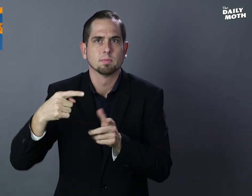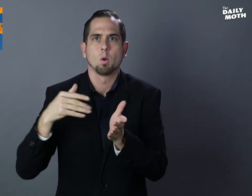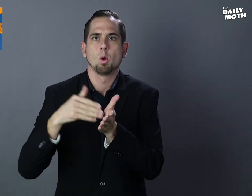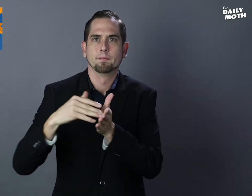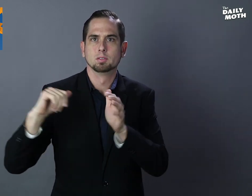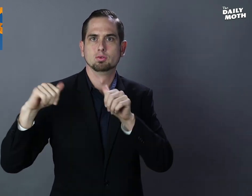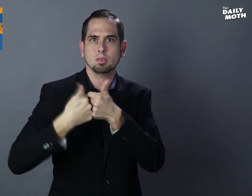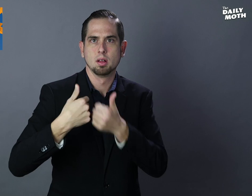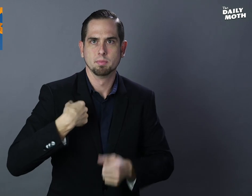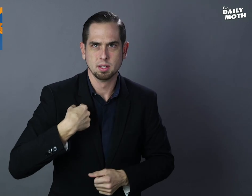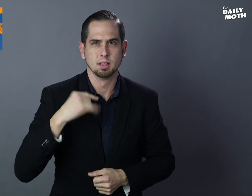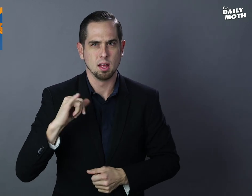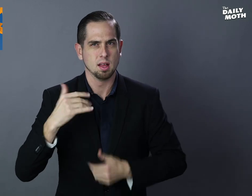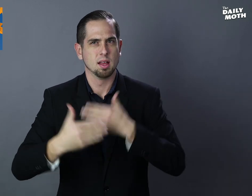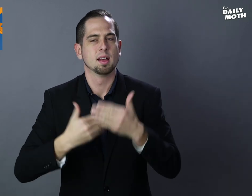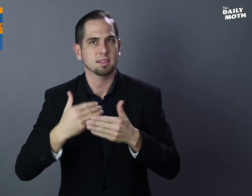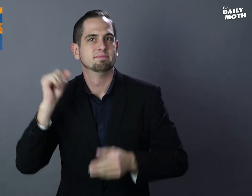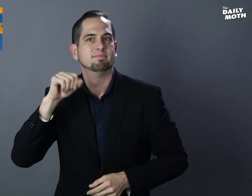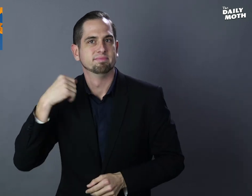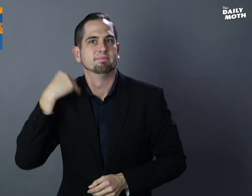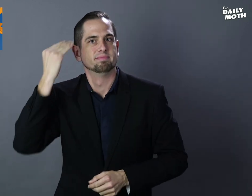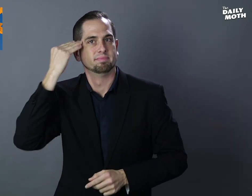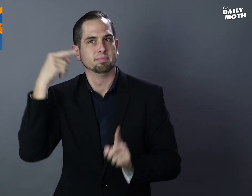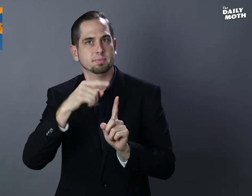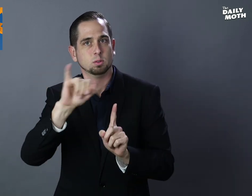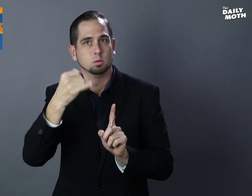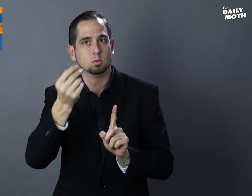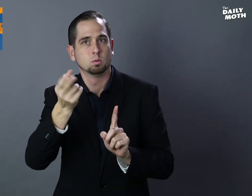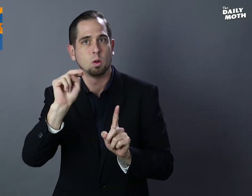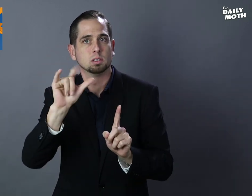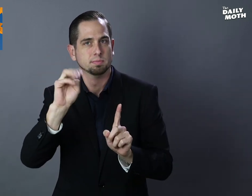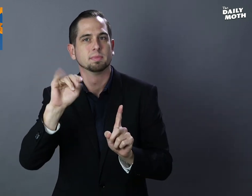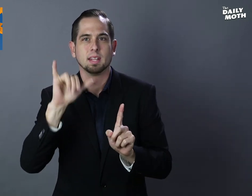I was often challenged and I knew journalism was